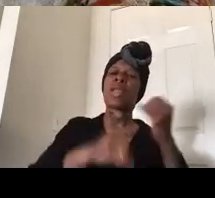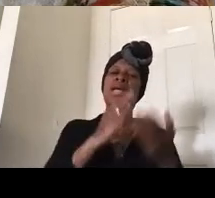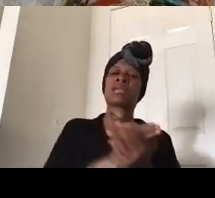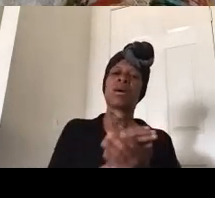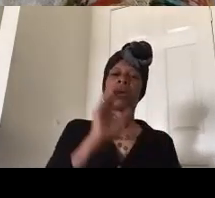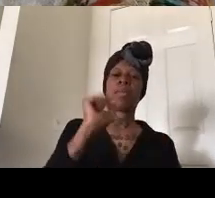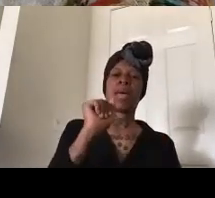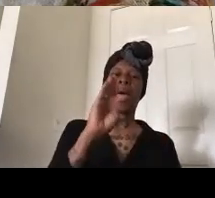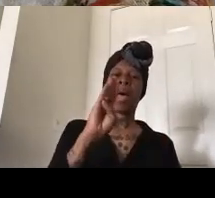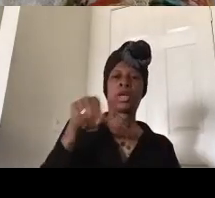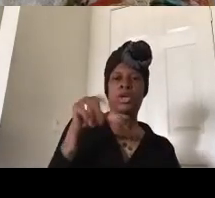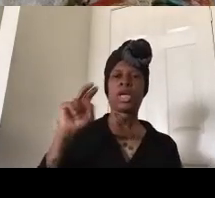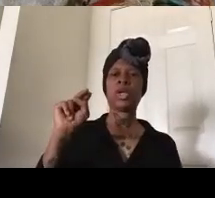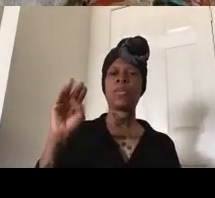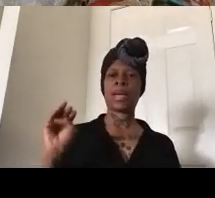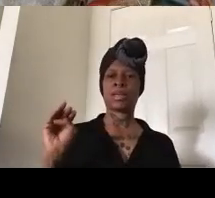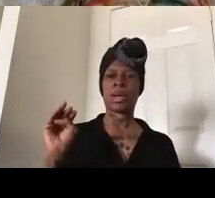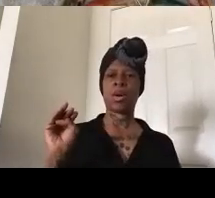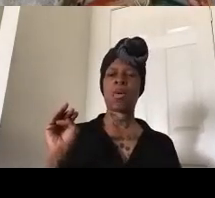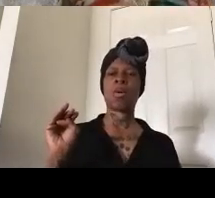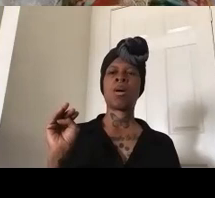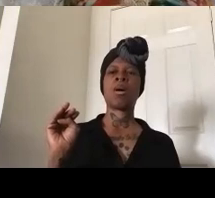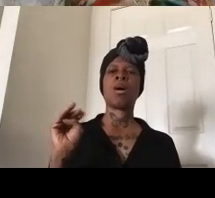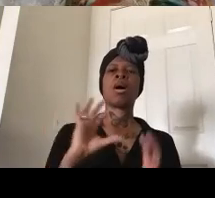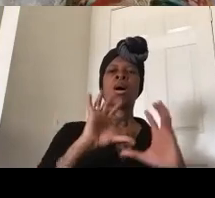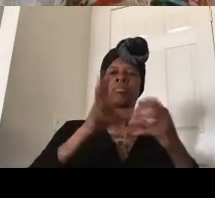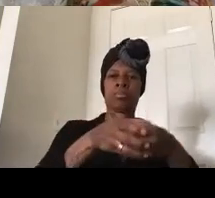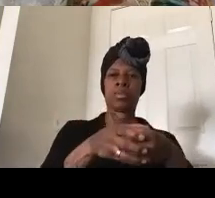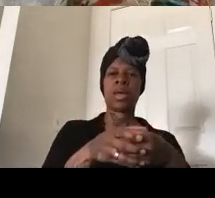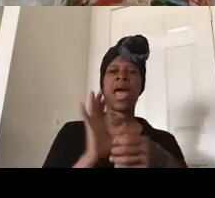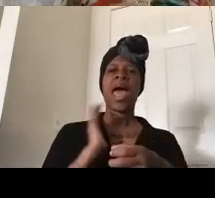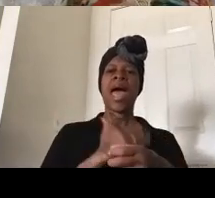where we were greeted by our indigenous comrades who opened up